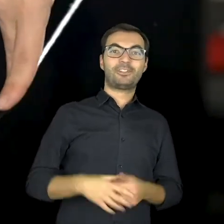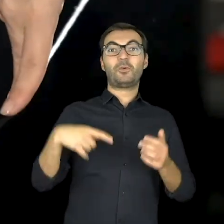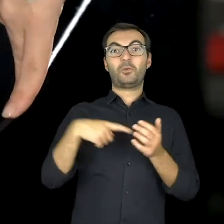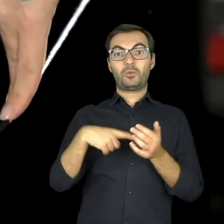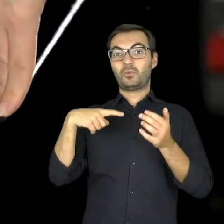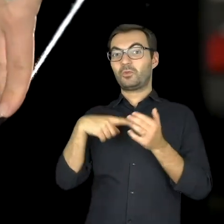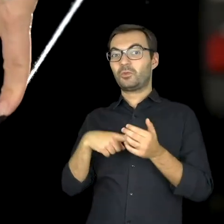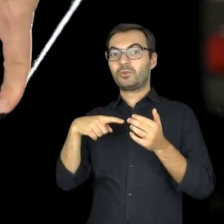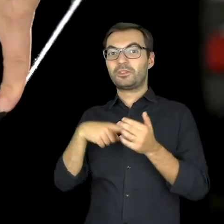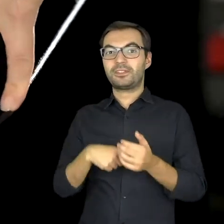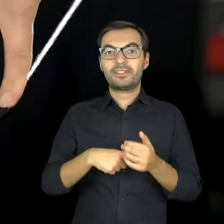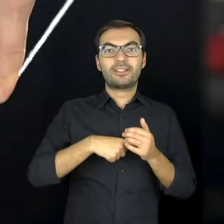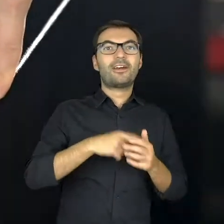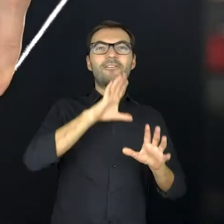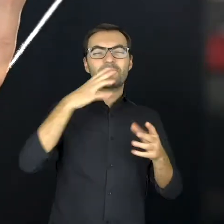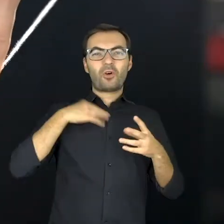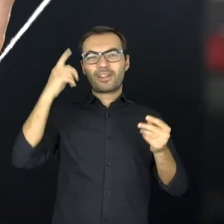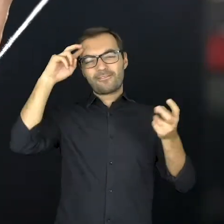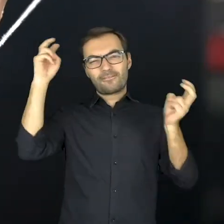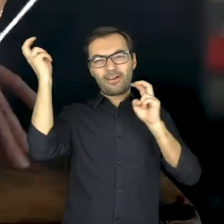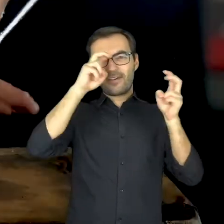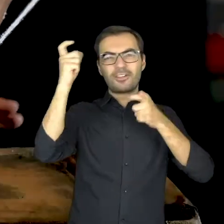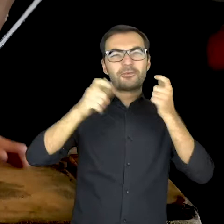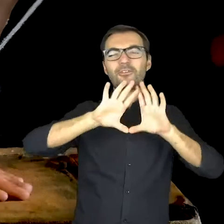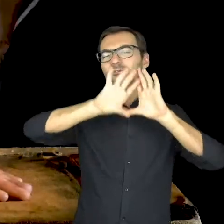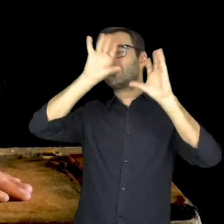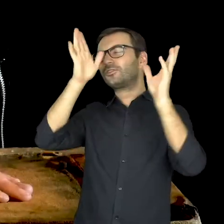Here happens something that doesn’t happen anywhere else